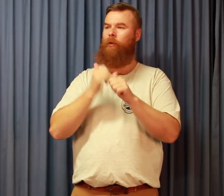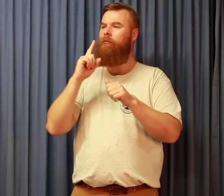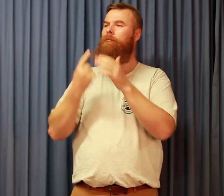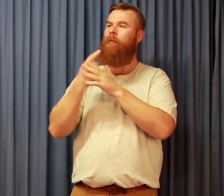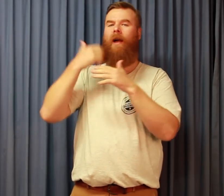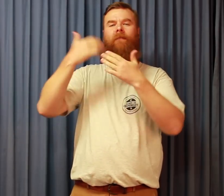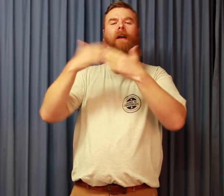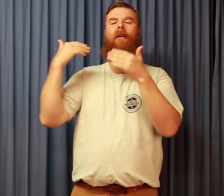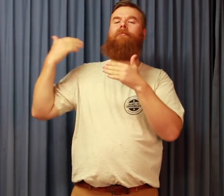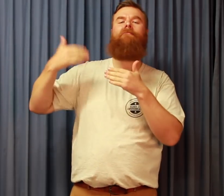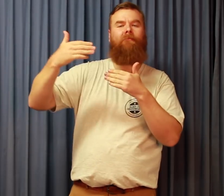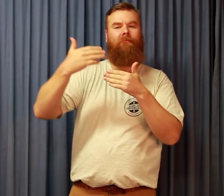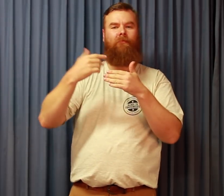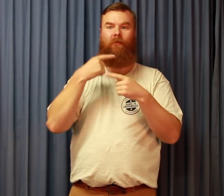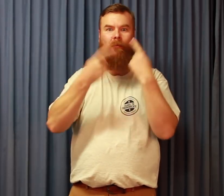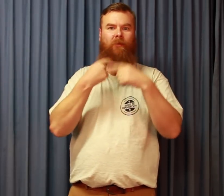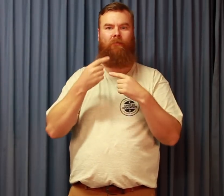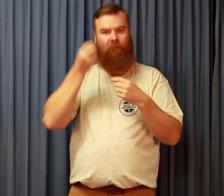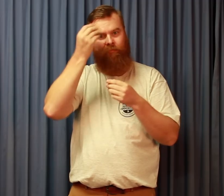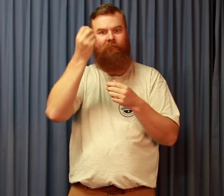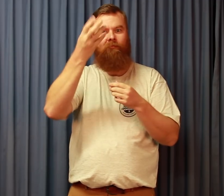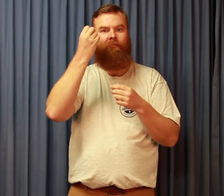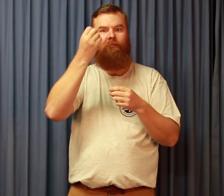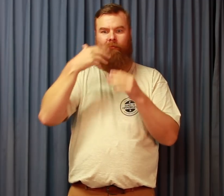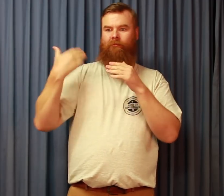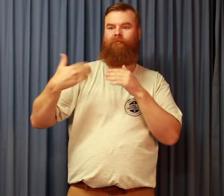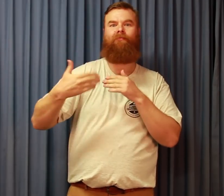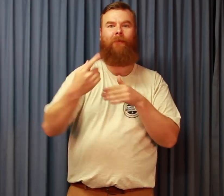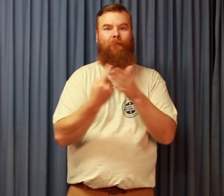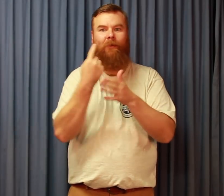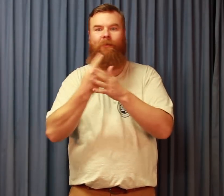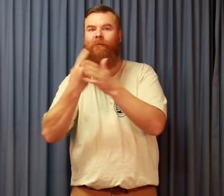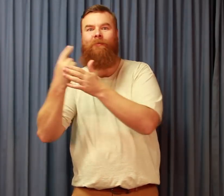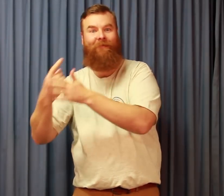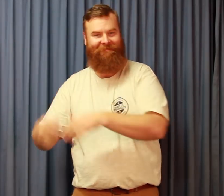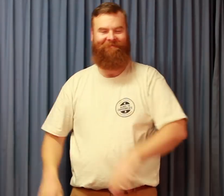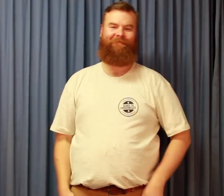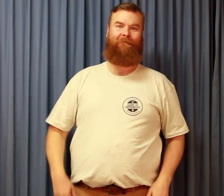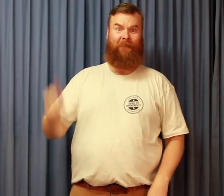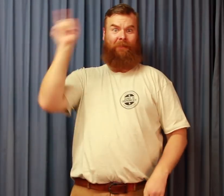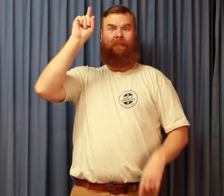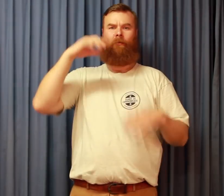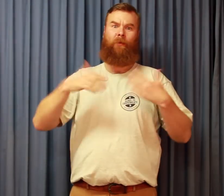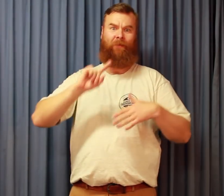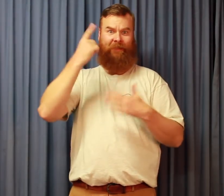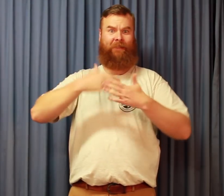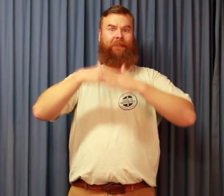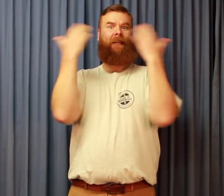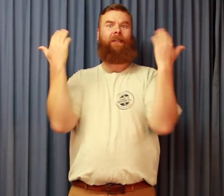We’ll keep you updated on the events and happenings of each day, and let you know what’s going on. Now today was the first day of the games and wow!